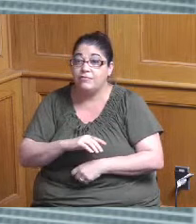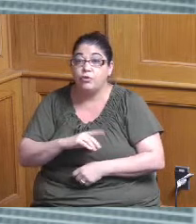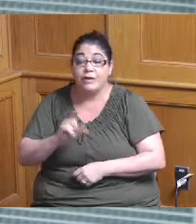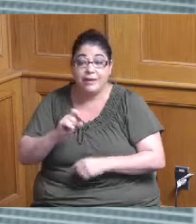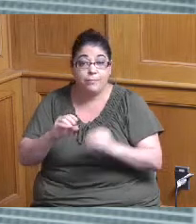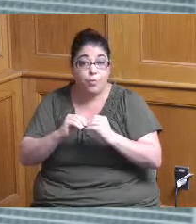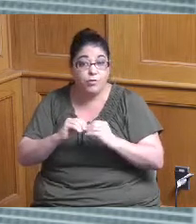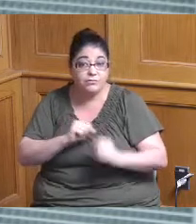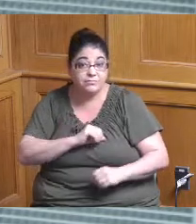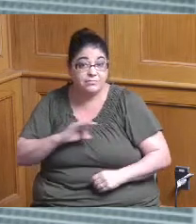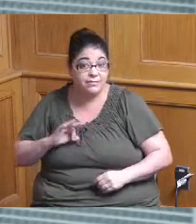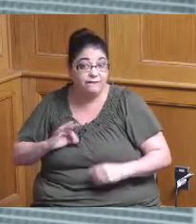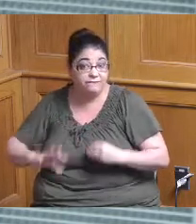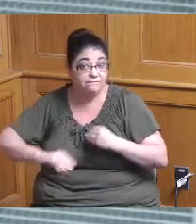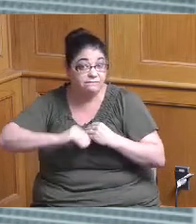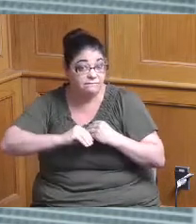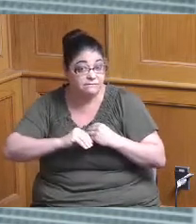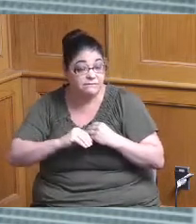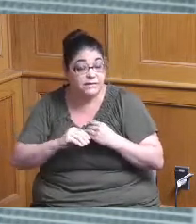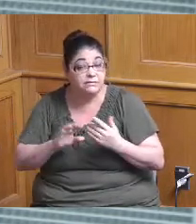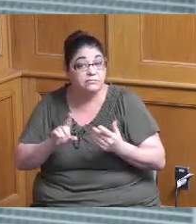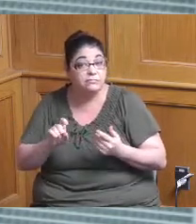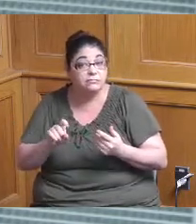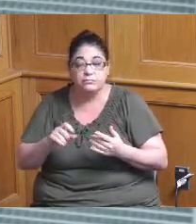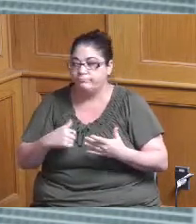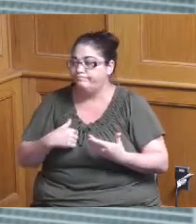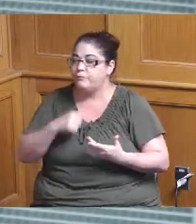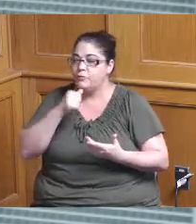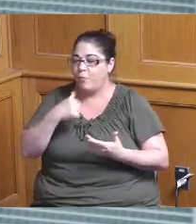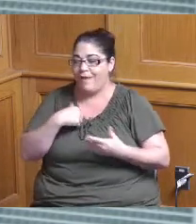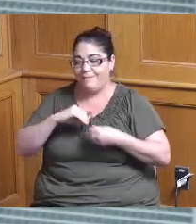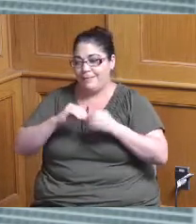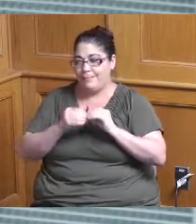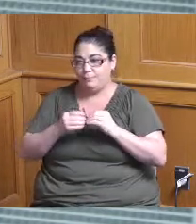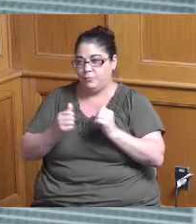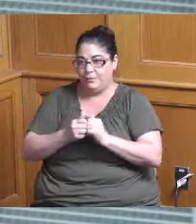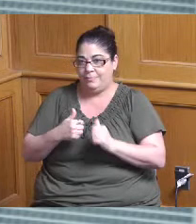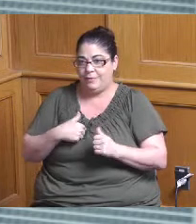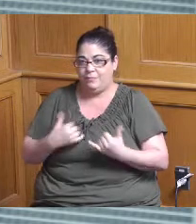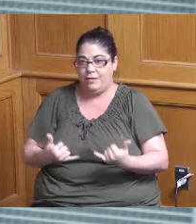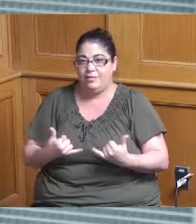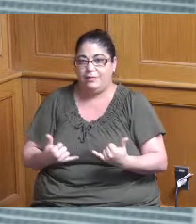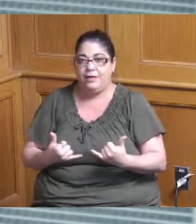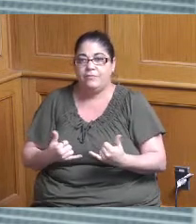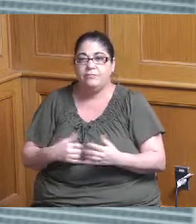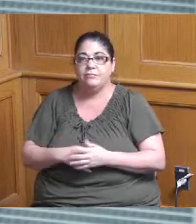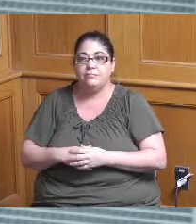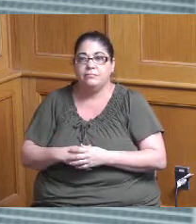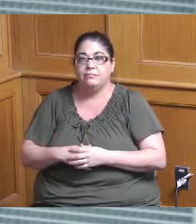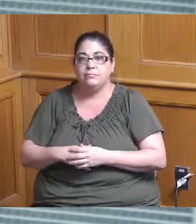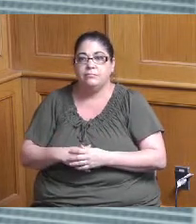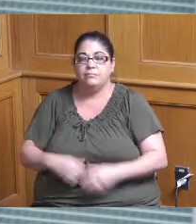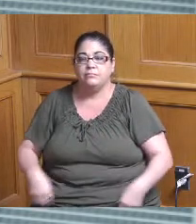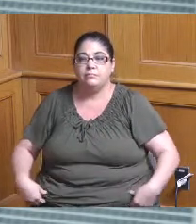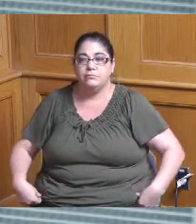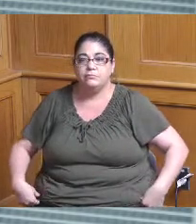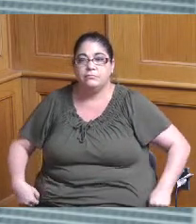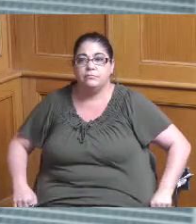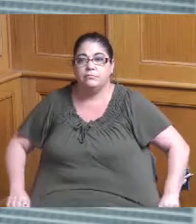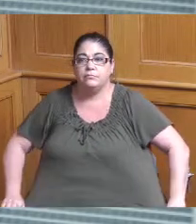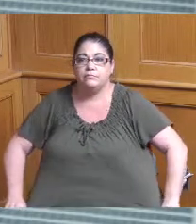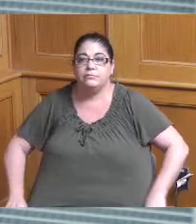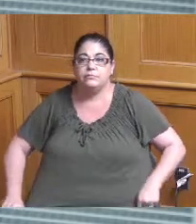yep I don't I don't have that exactly with me today to present I mean can you get it for next